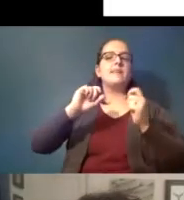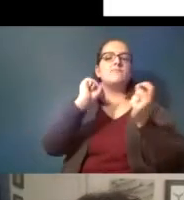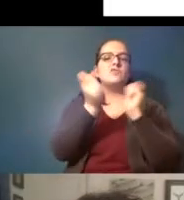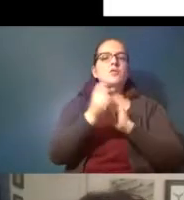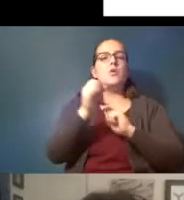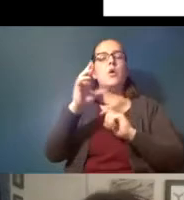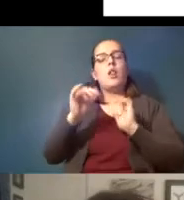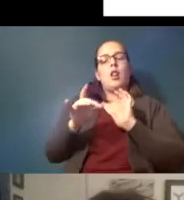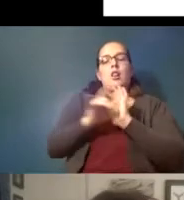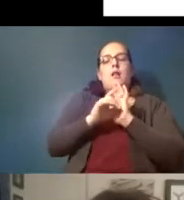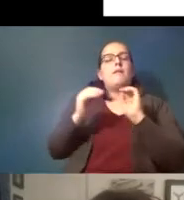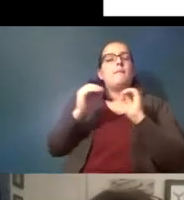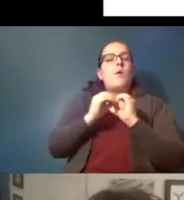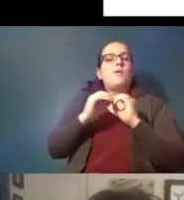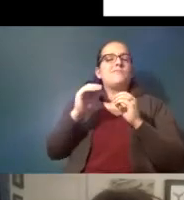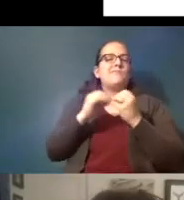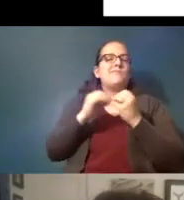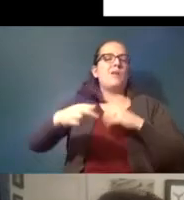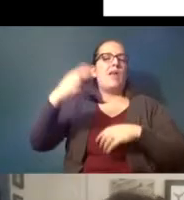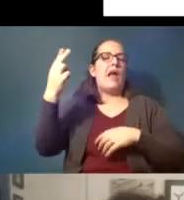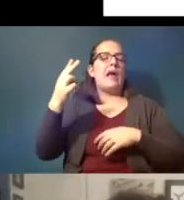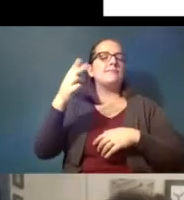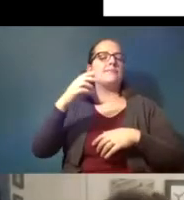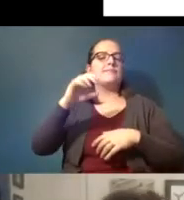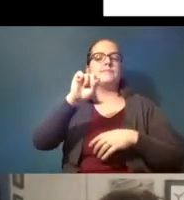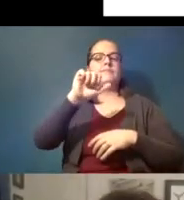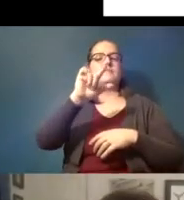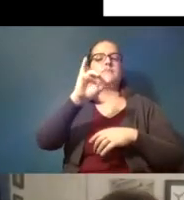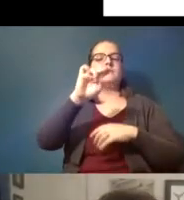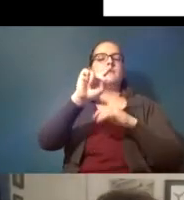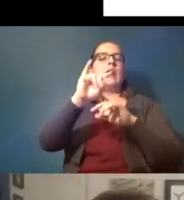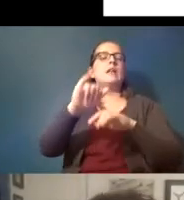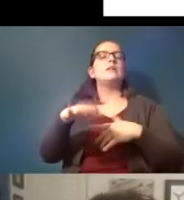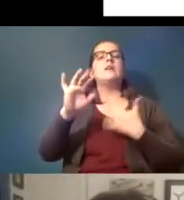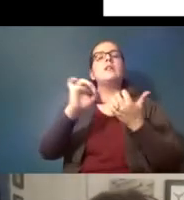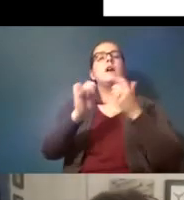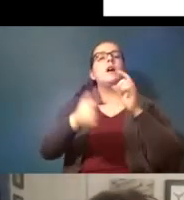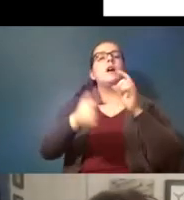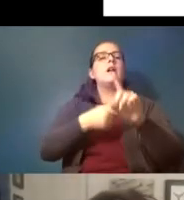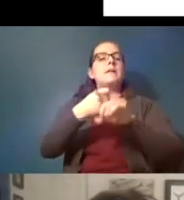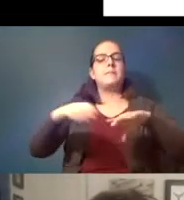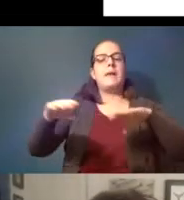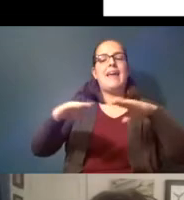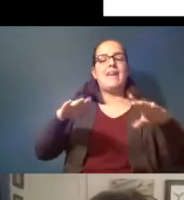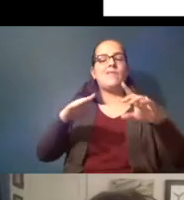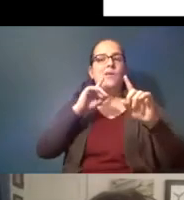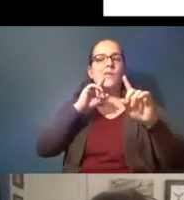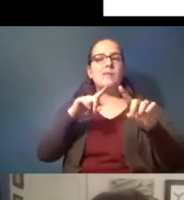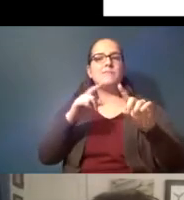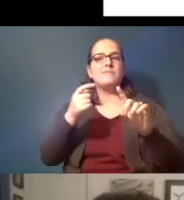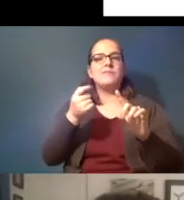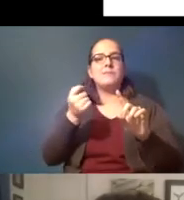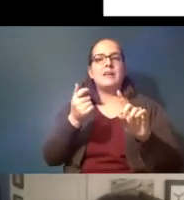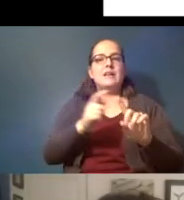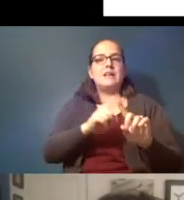at higher salinities that it impacts behavioral responses in kind of a subtle way and that size